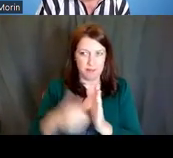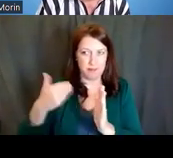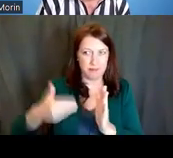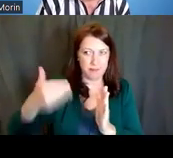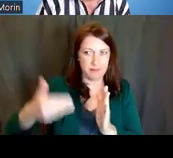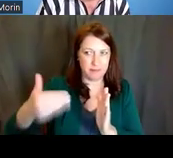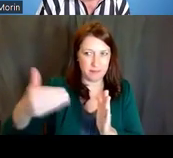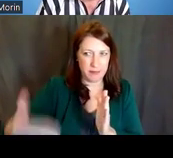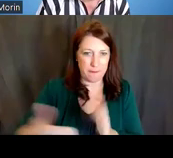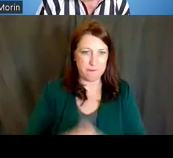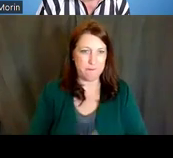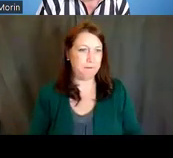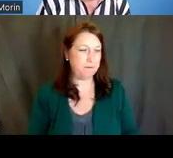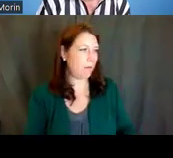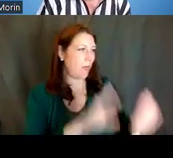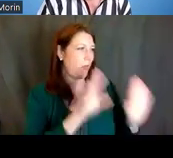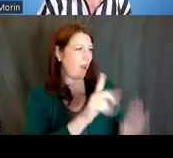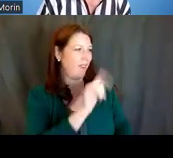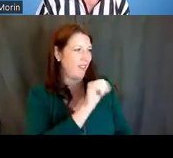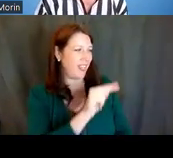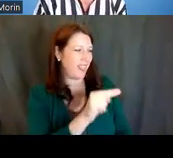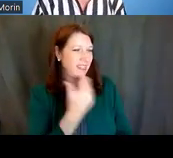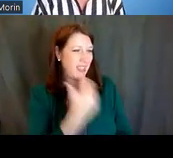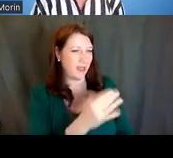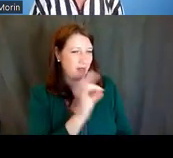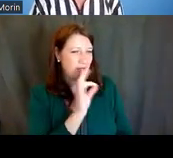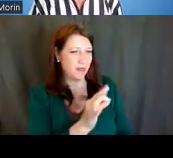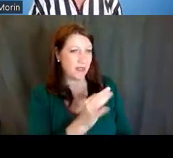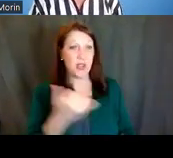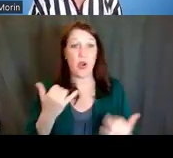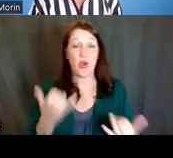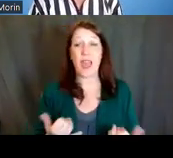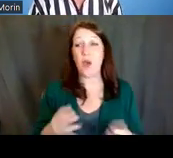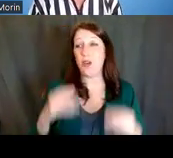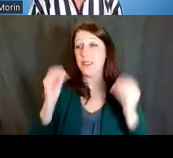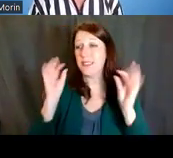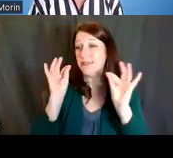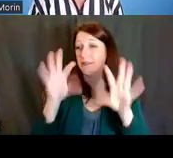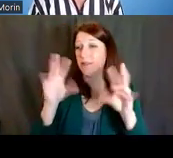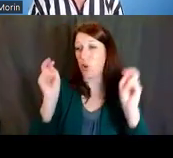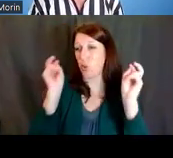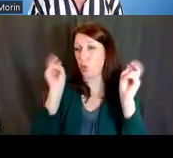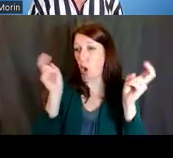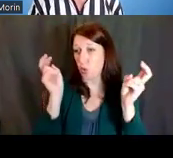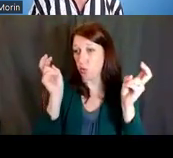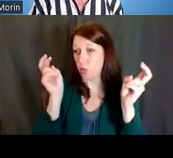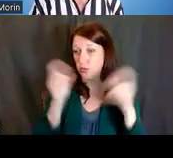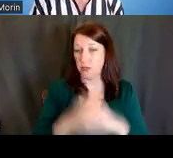Rosalina Bray: That was wonderful, Lynn. Now we want to leave you with a quote from Bobby Unser --